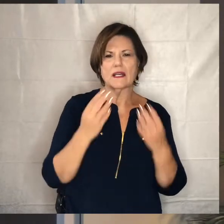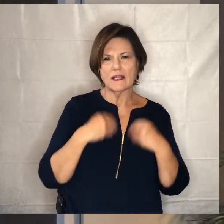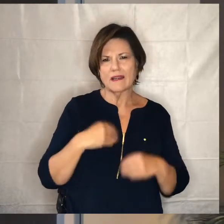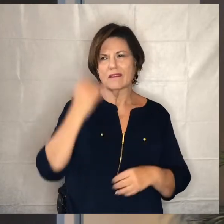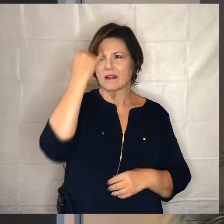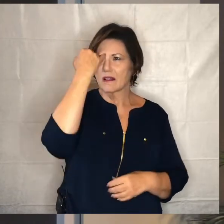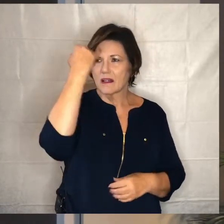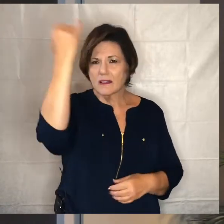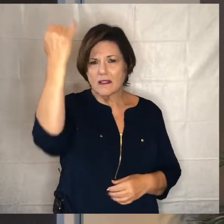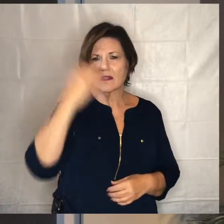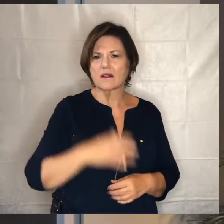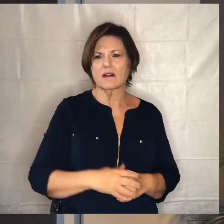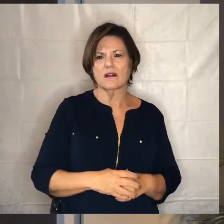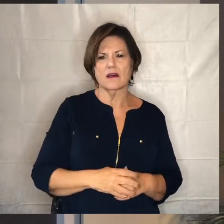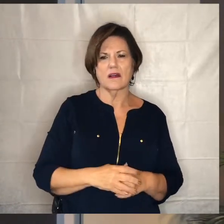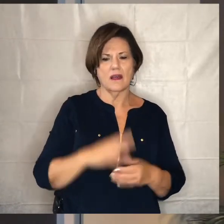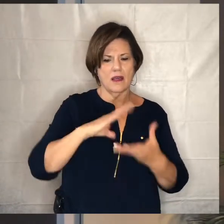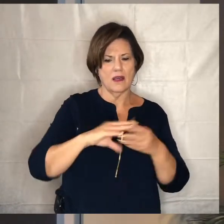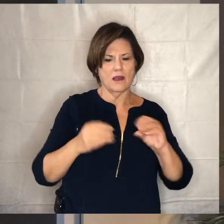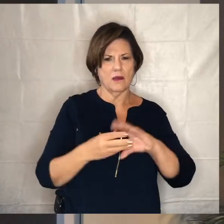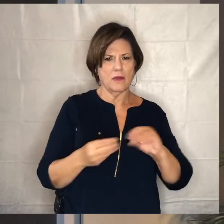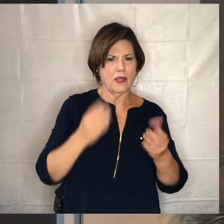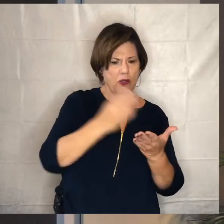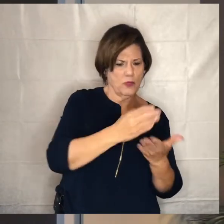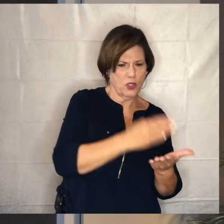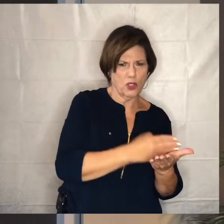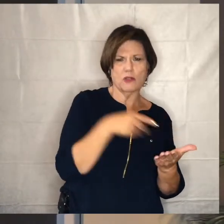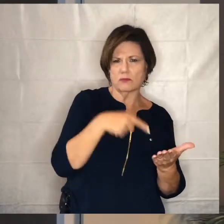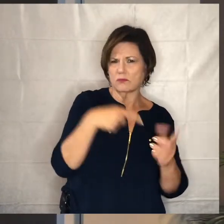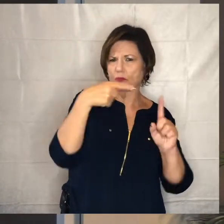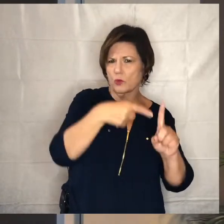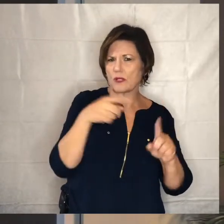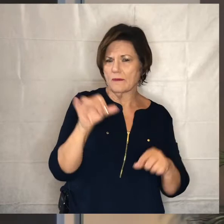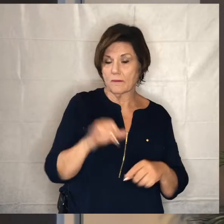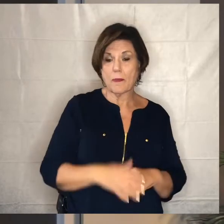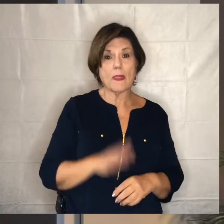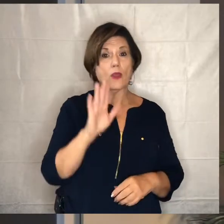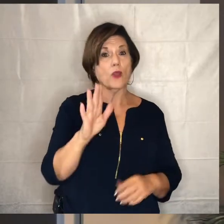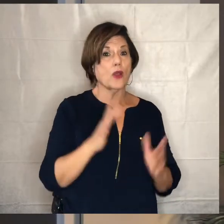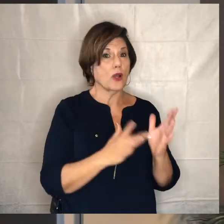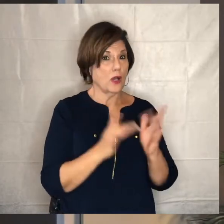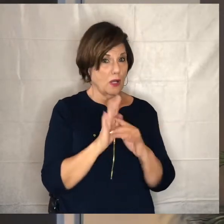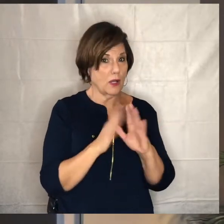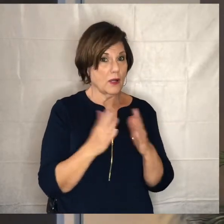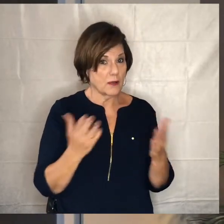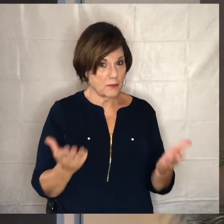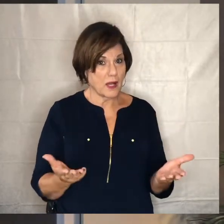kind of what this parable is all about as well so if you would grab your bibles go ahead and open those up we're going to be